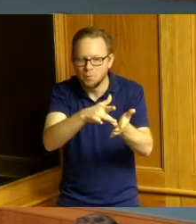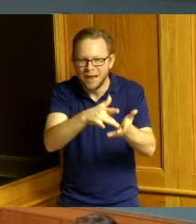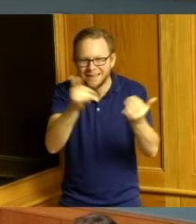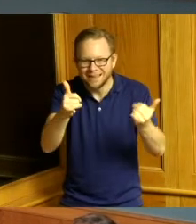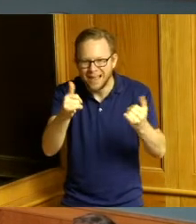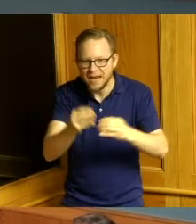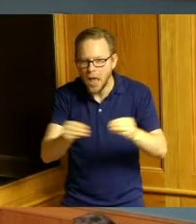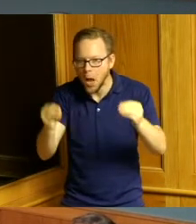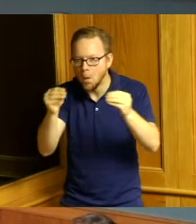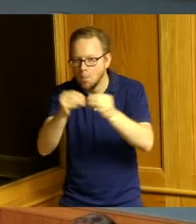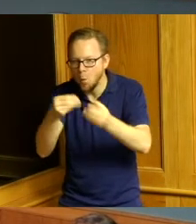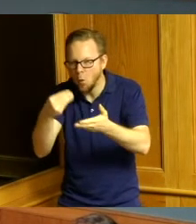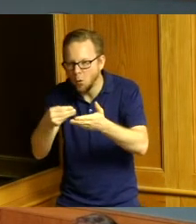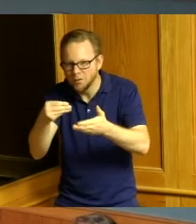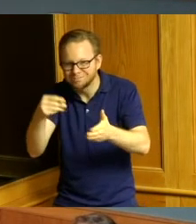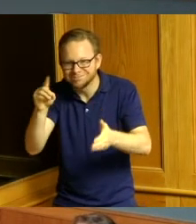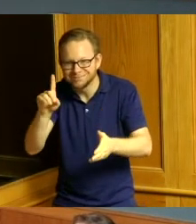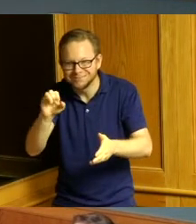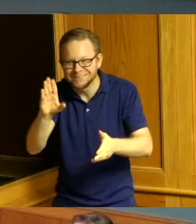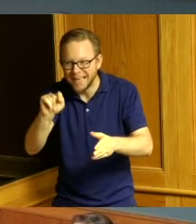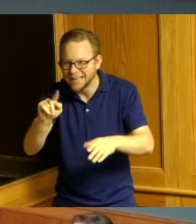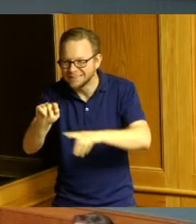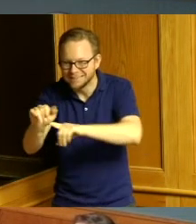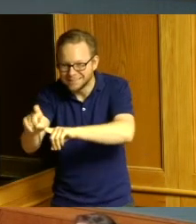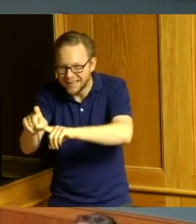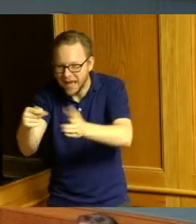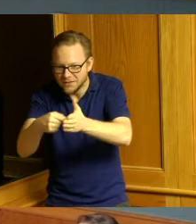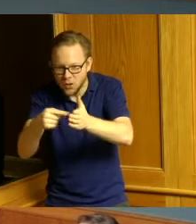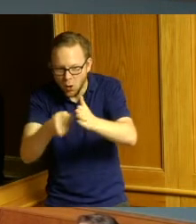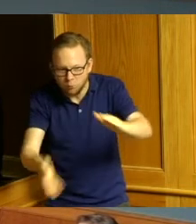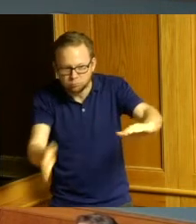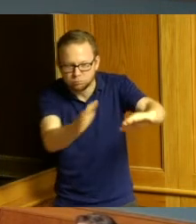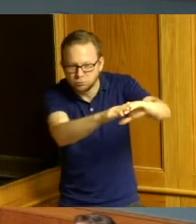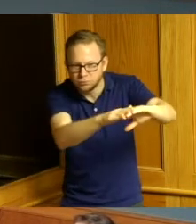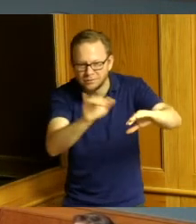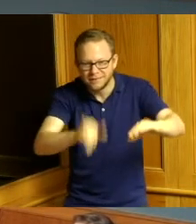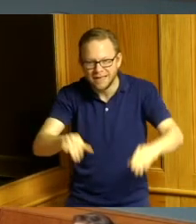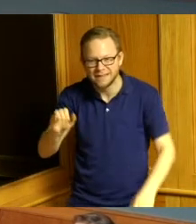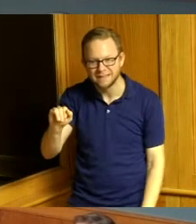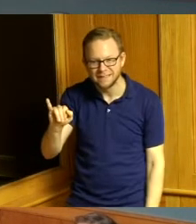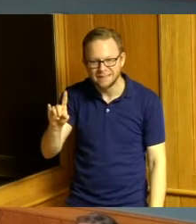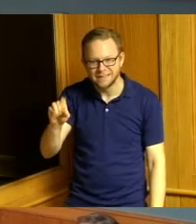and then we're going to add to their tax bill with the sidewalk program and that led me down a path